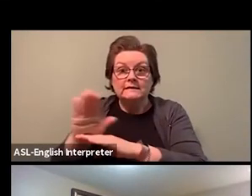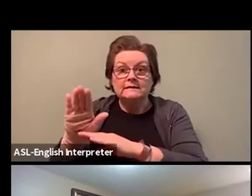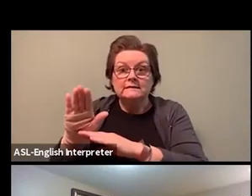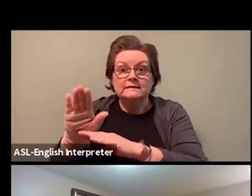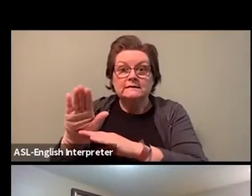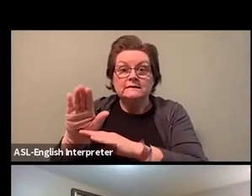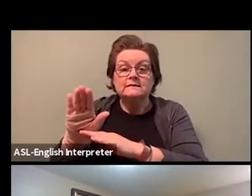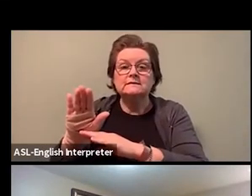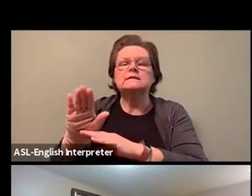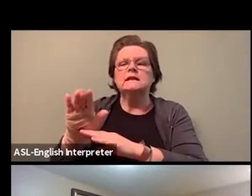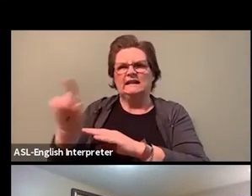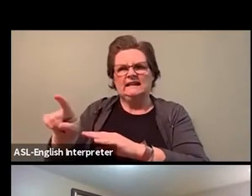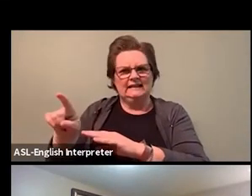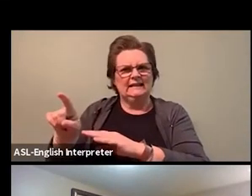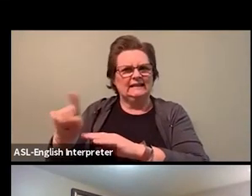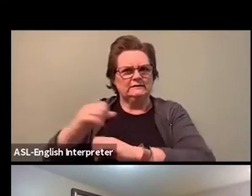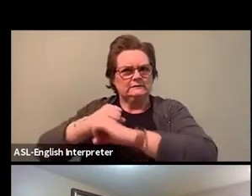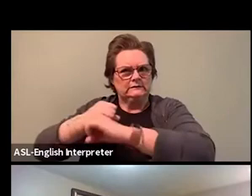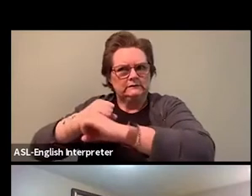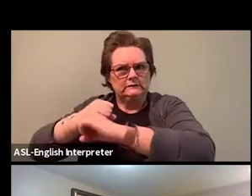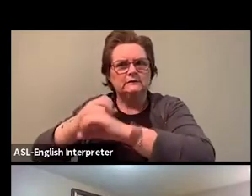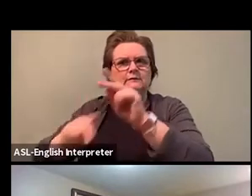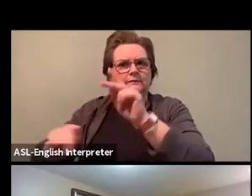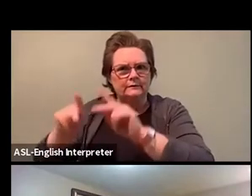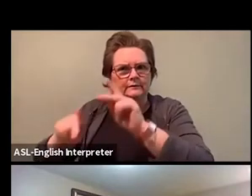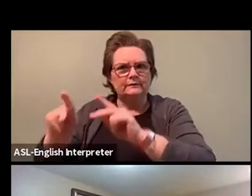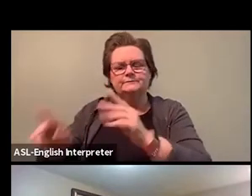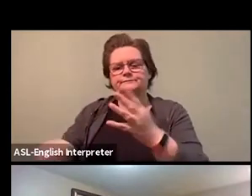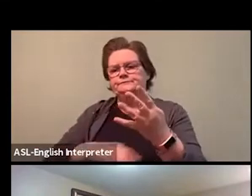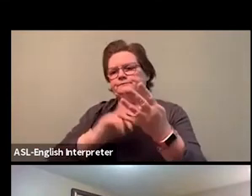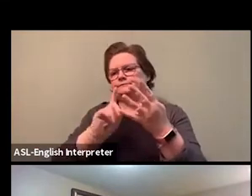We need a fully-funded anti-racism directorate.